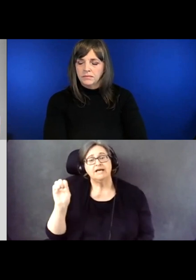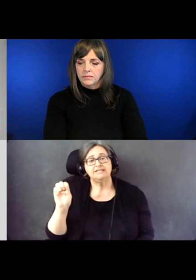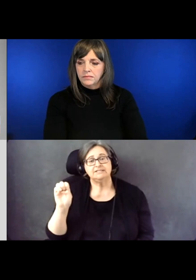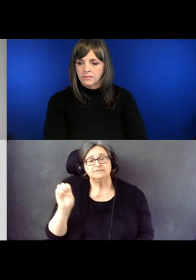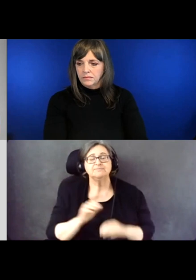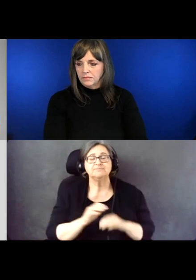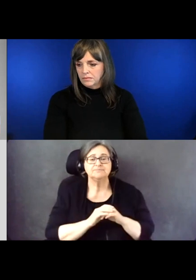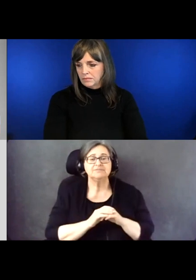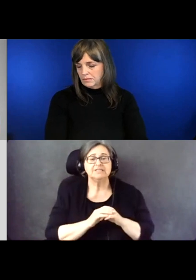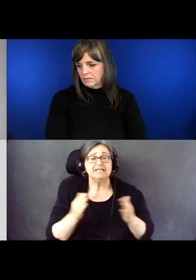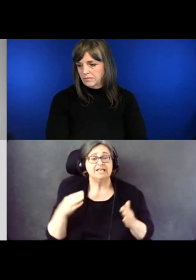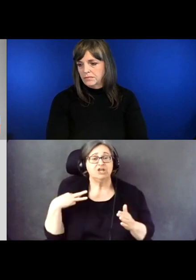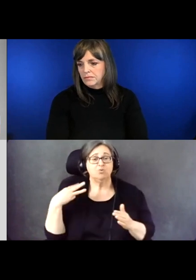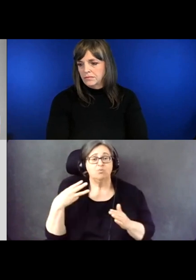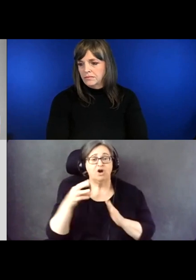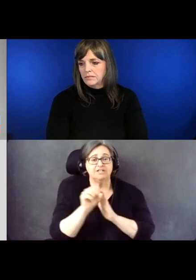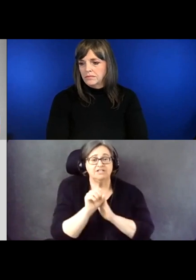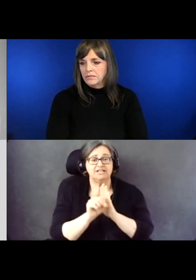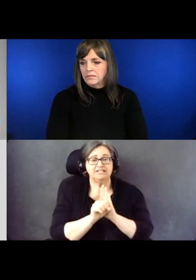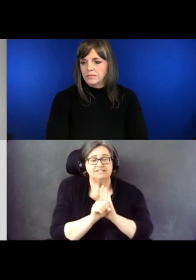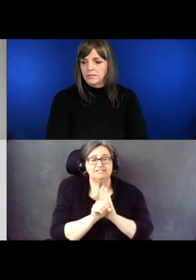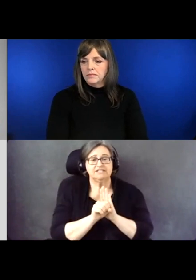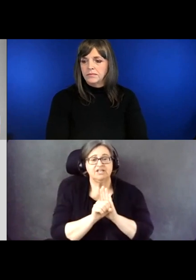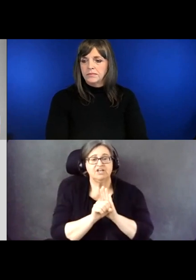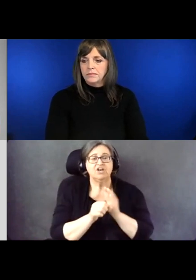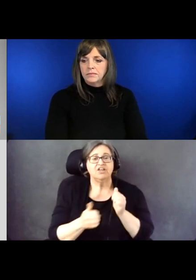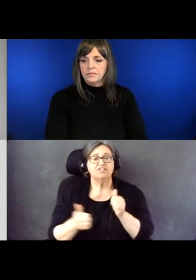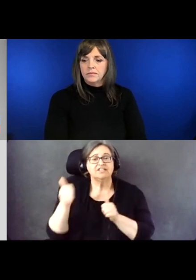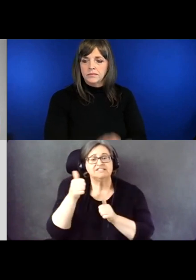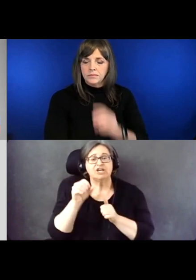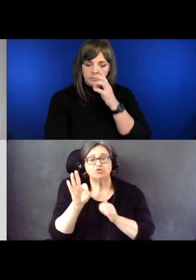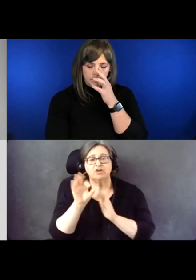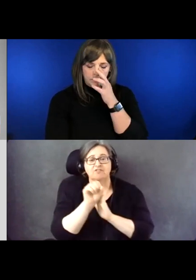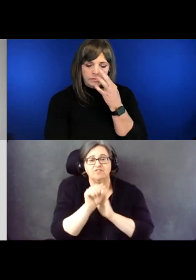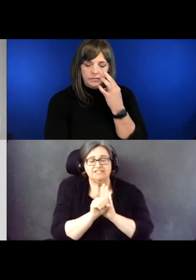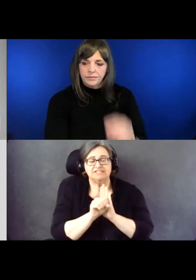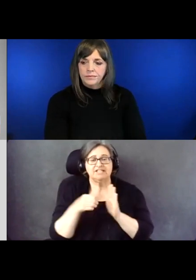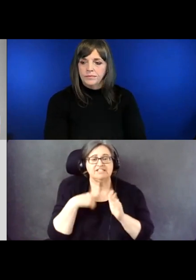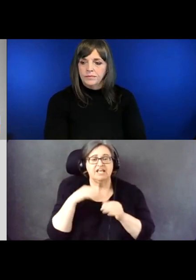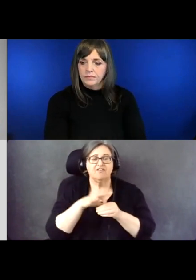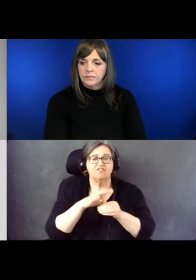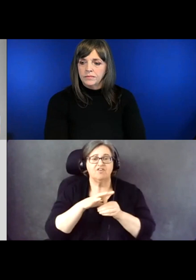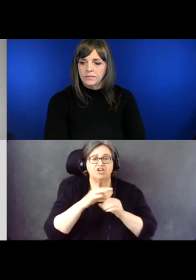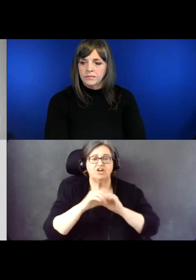Here in Washington State, the Secretary of State puts out the voter pamphlet in ASL video